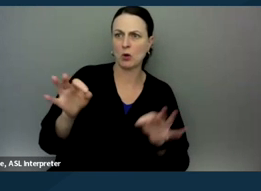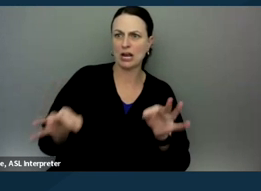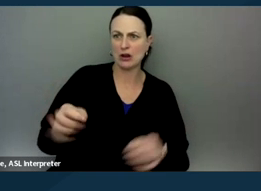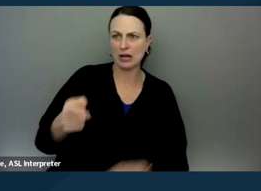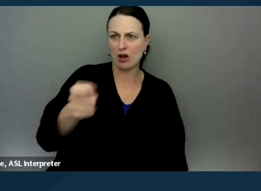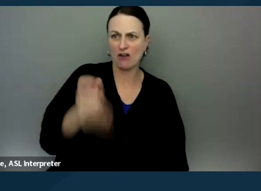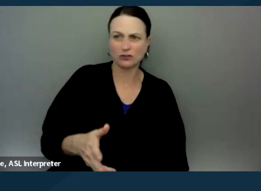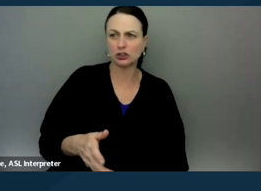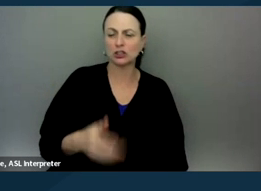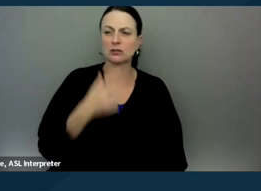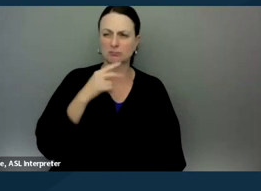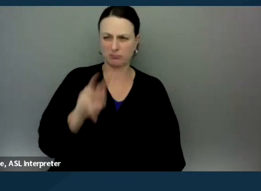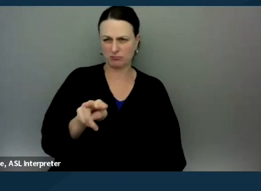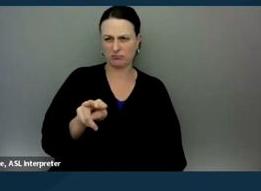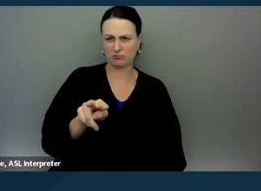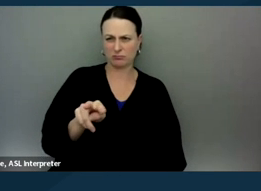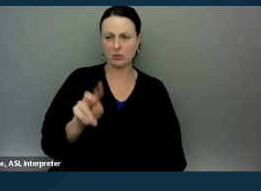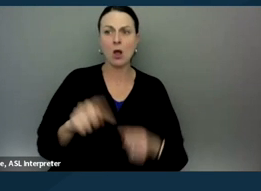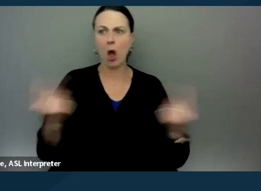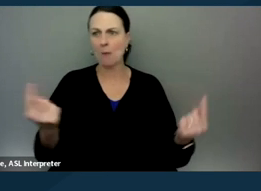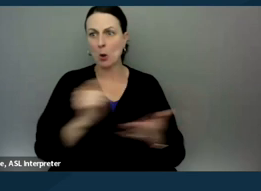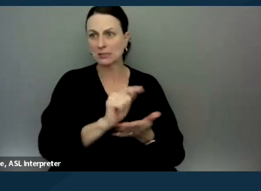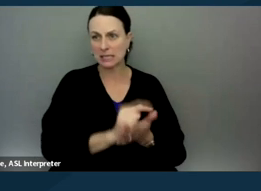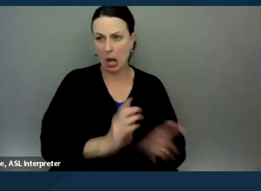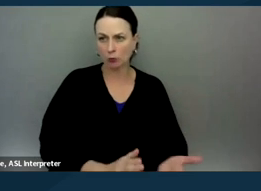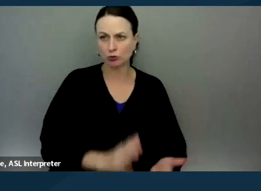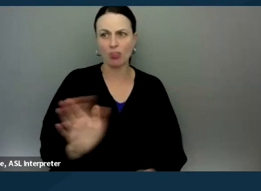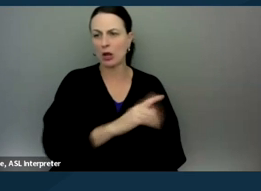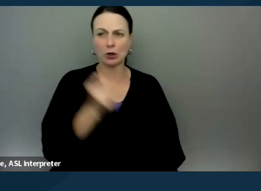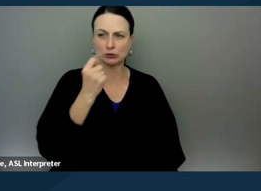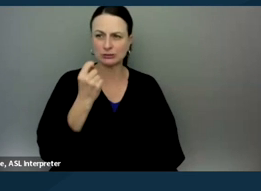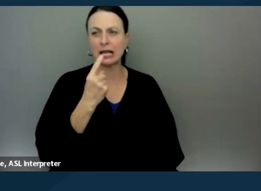the opposing party, the opposing counsel's understanding of why you're there.